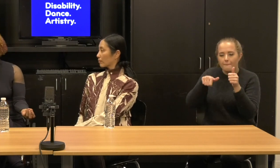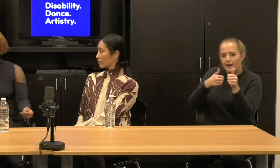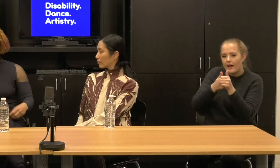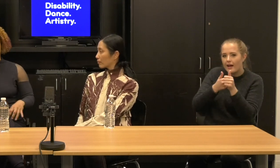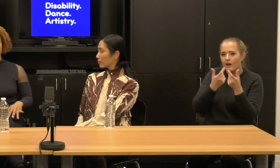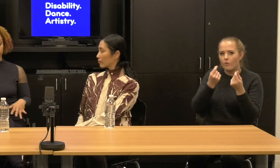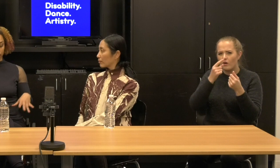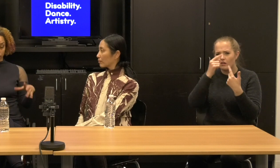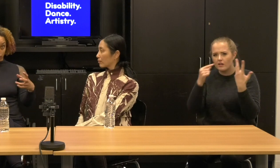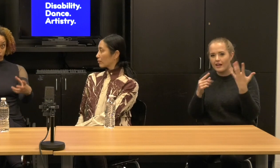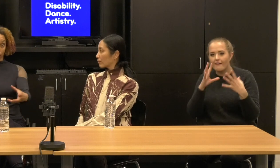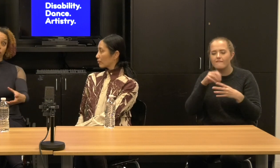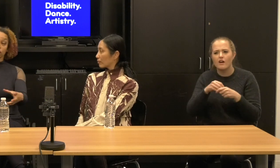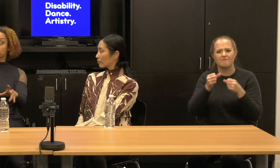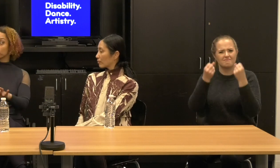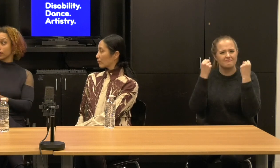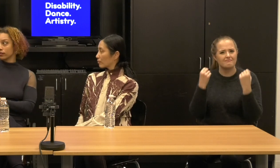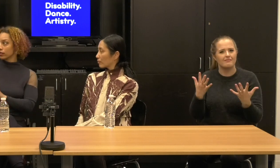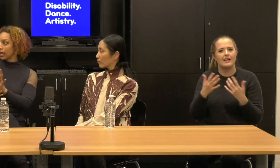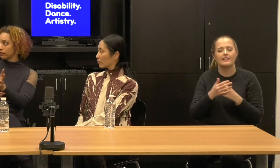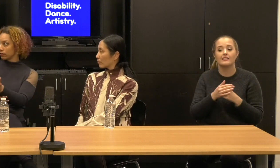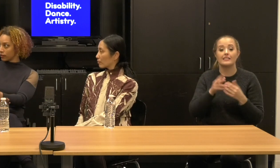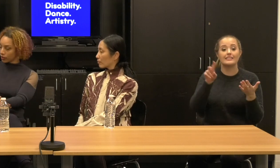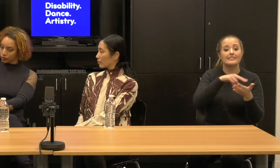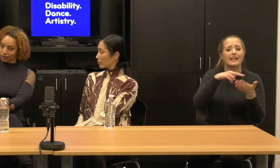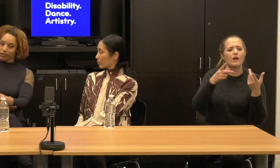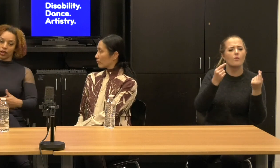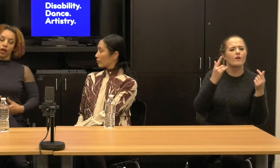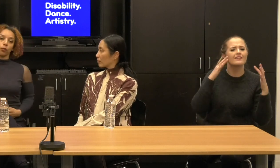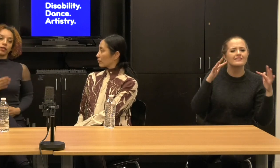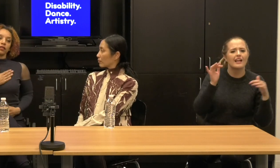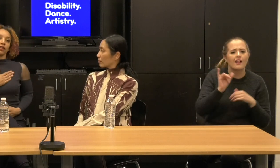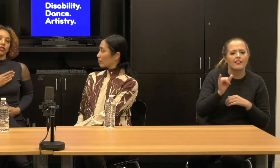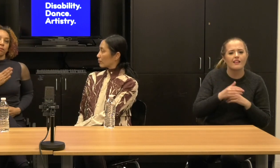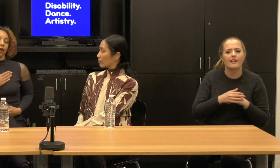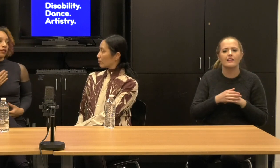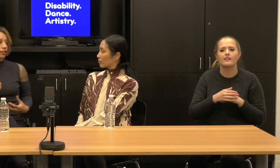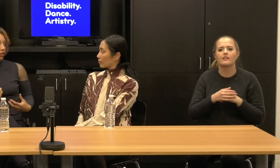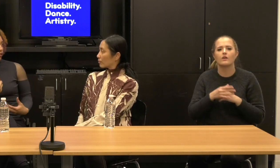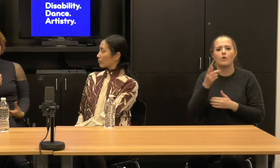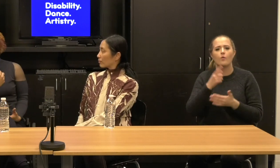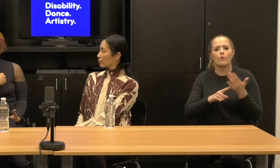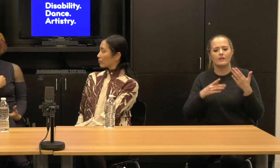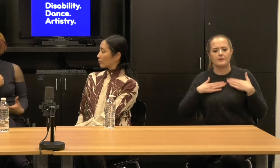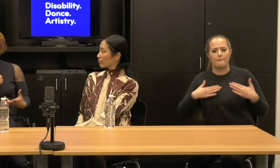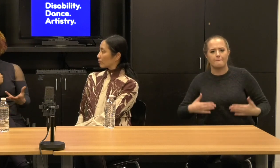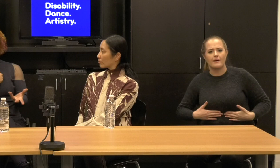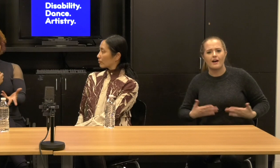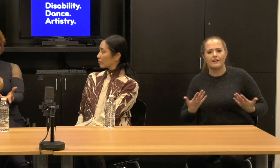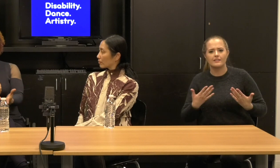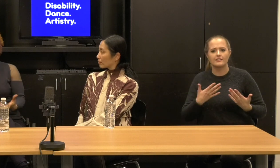ramp, what are the sounds, the dances, what sounds a characterization, what are the dancers bodies? Can you listen to heart rate? Can you listen to breath?